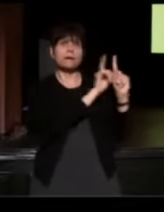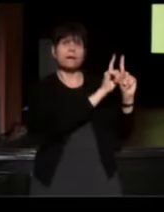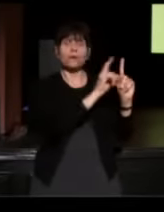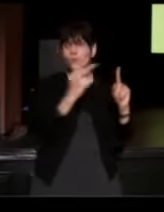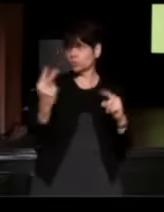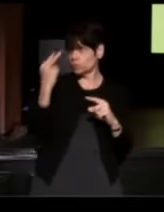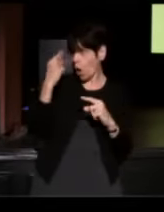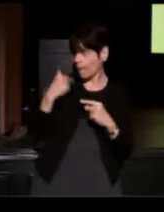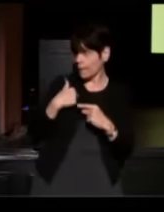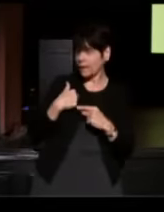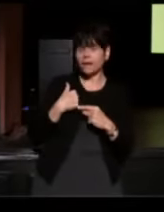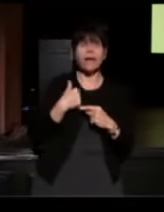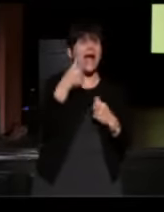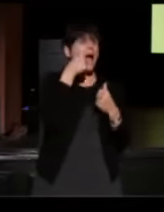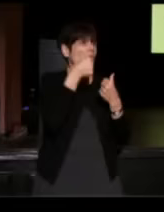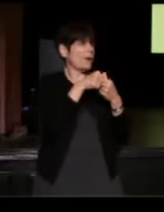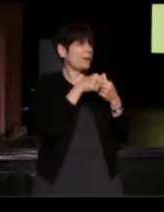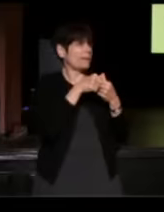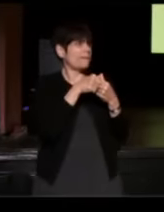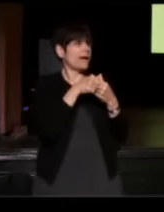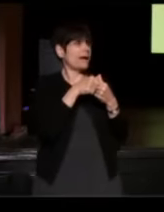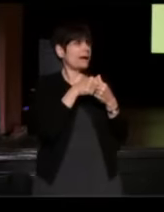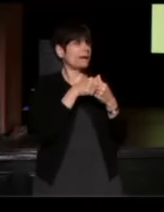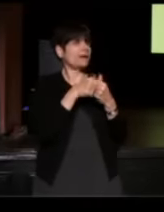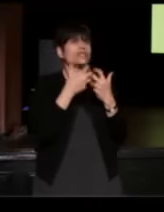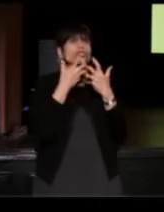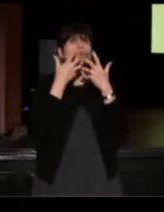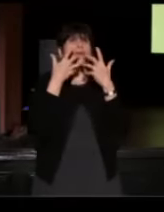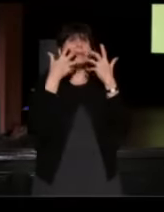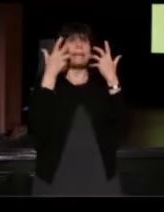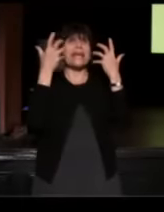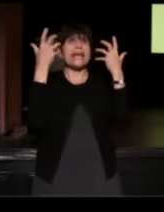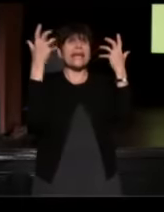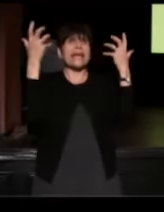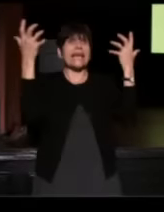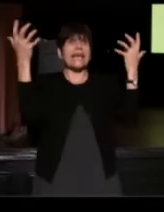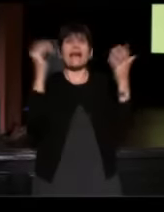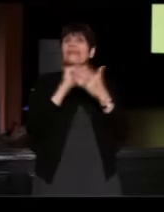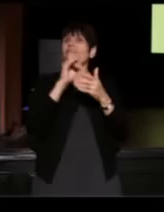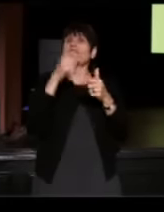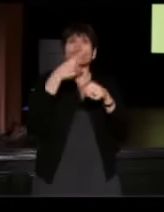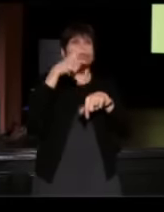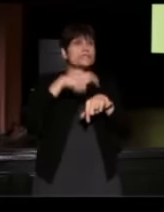(Patsy) All I remember is involuntarily screaming. (Alex) That was the first time I had cried the entire time